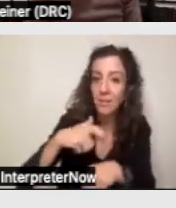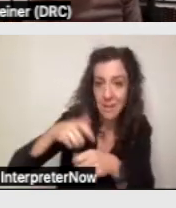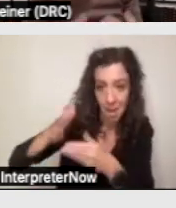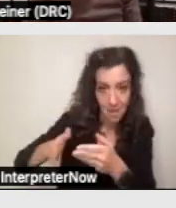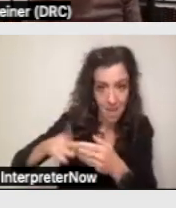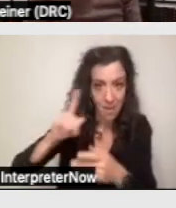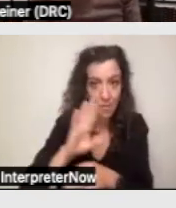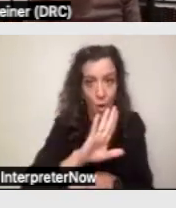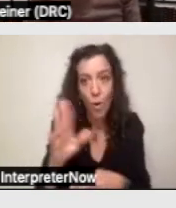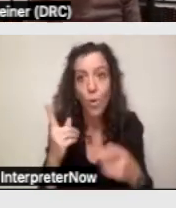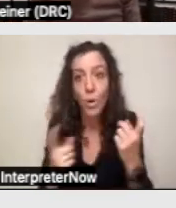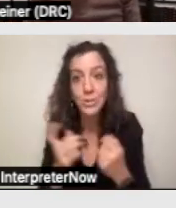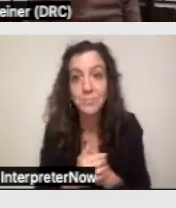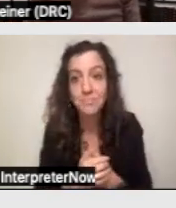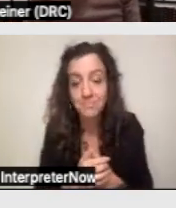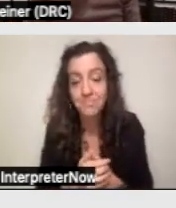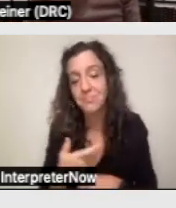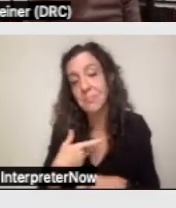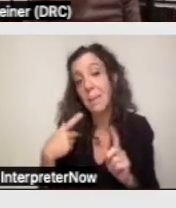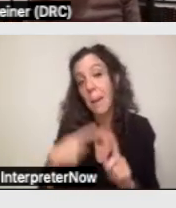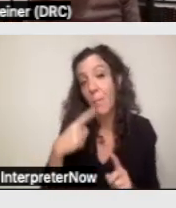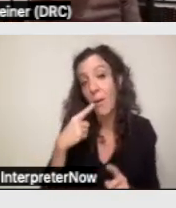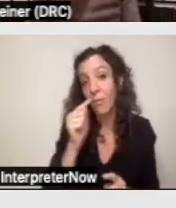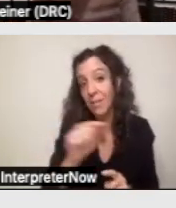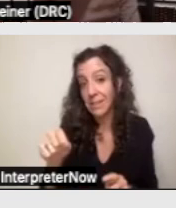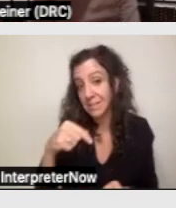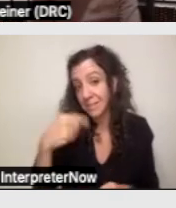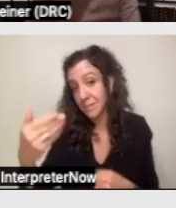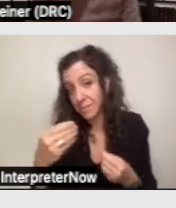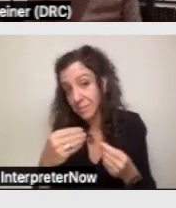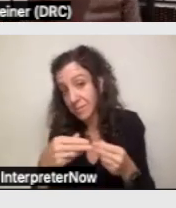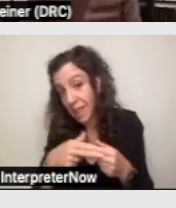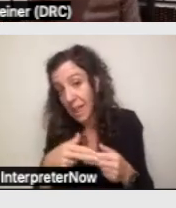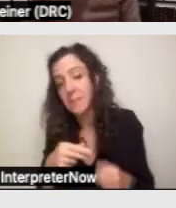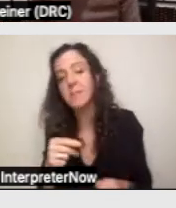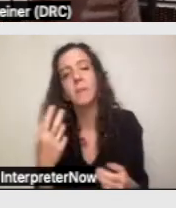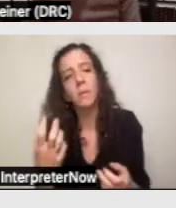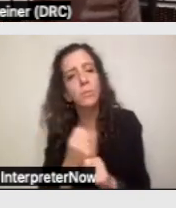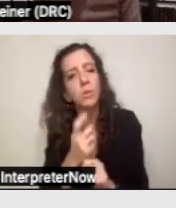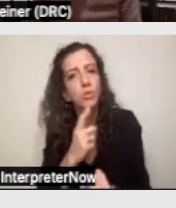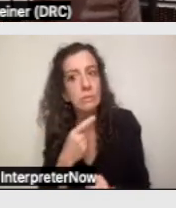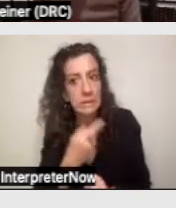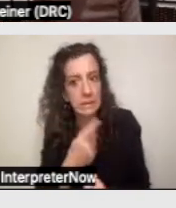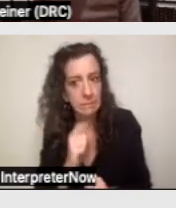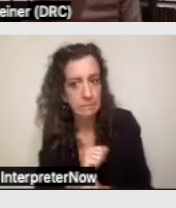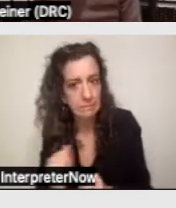But my main point with these next few slides is really to let you all know that this process exists.